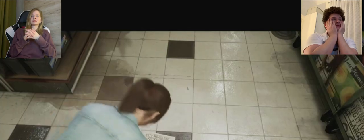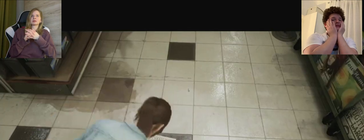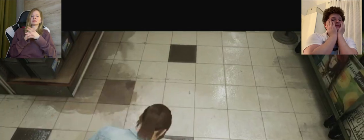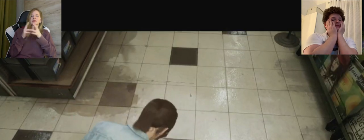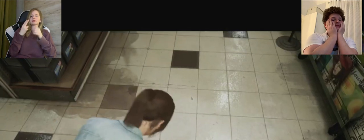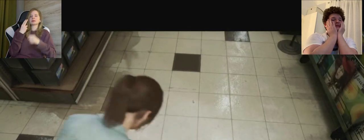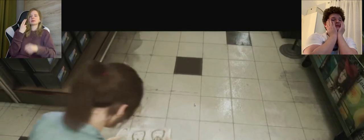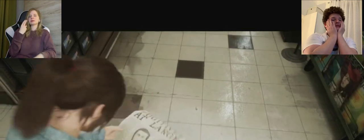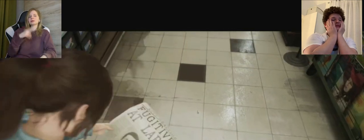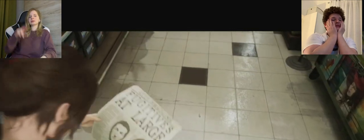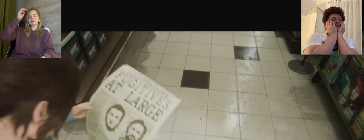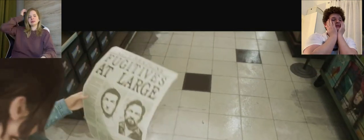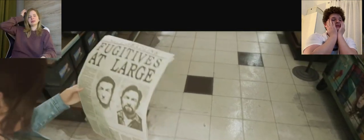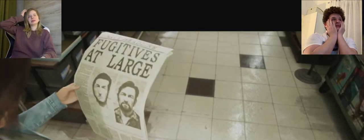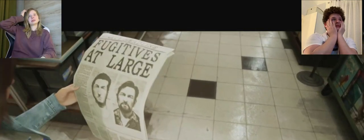K: unfortunately the truth will already come out